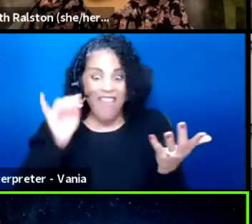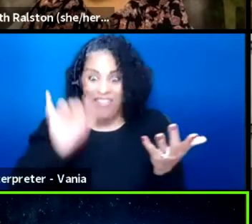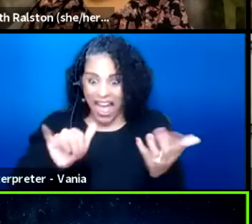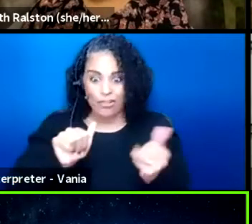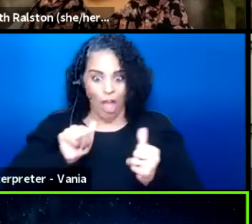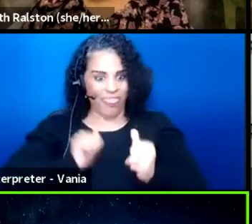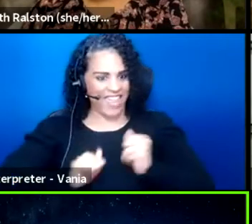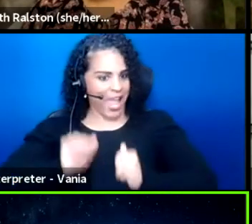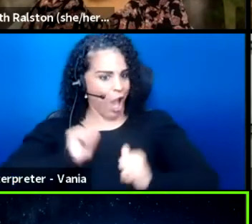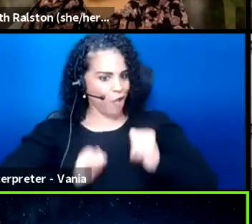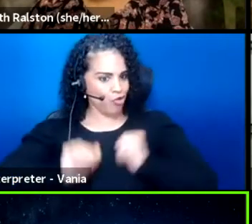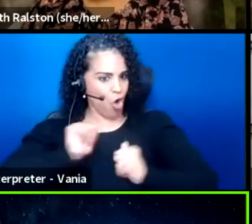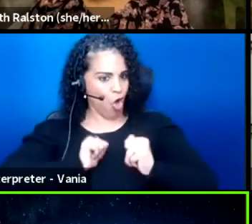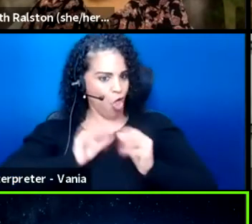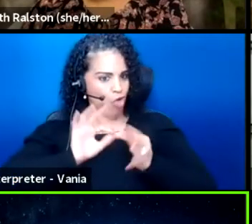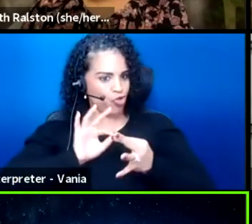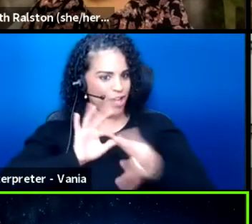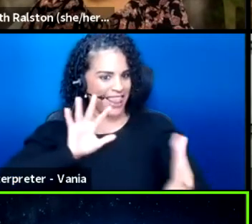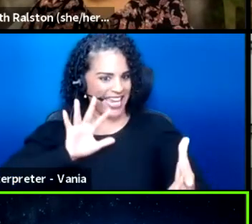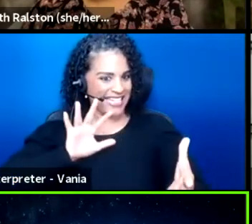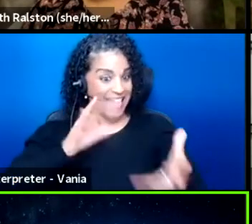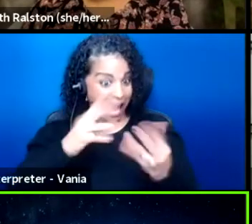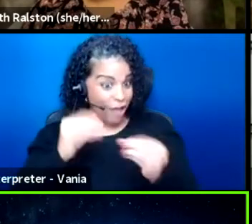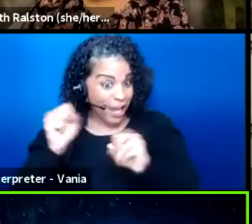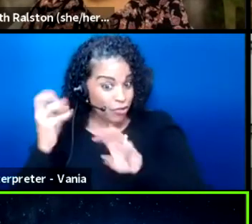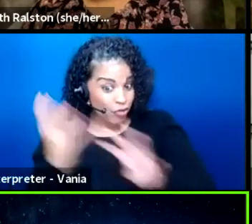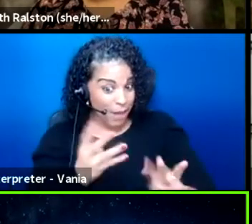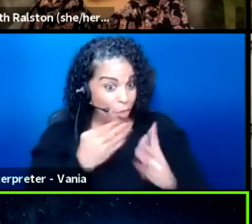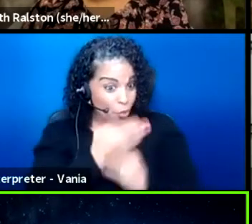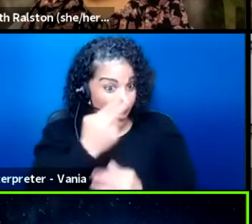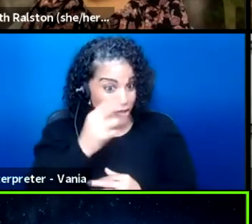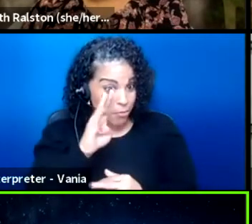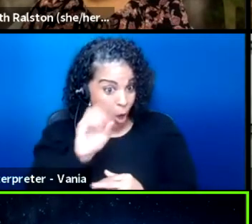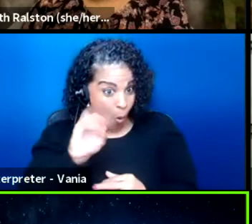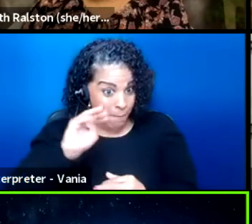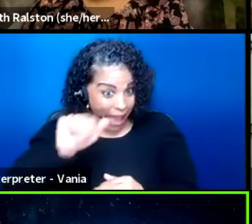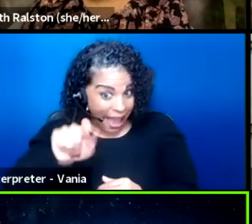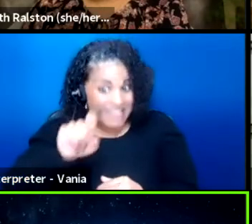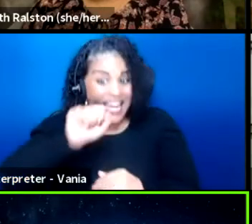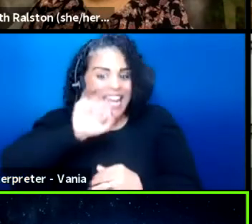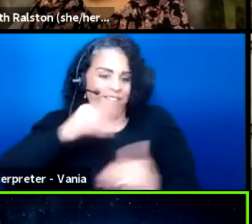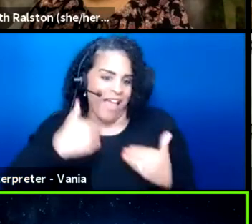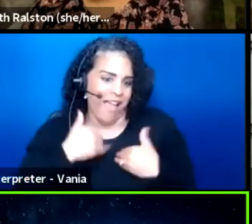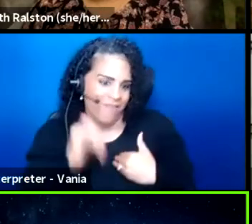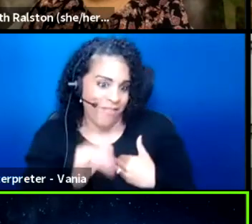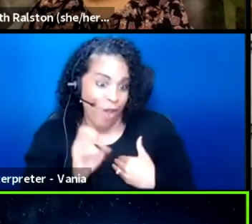and you can stream it through HBO Max, if you have it or if you want to get it.